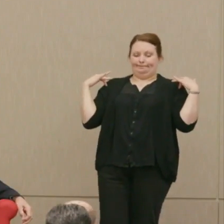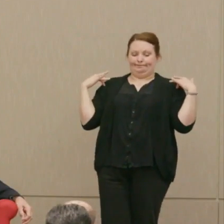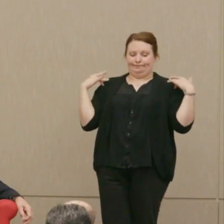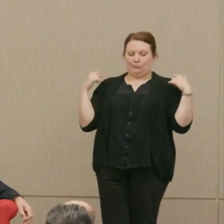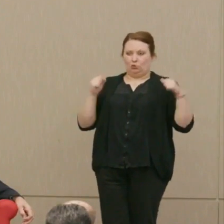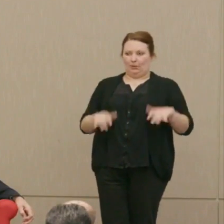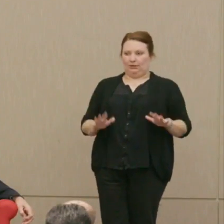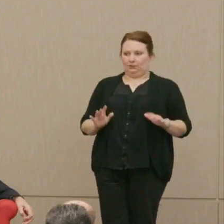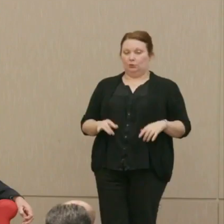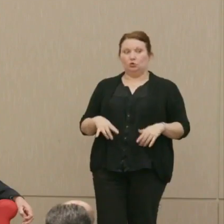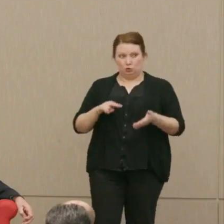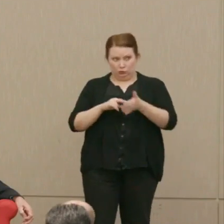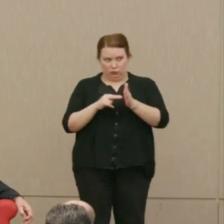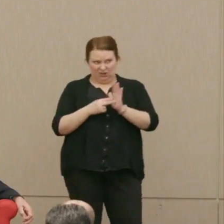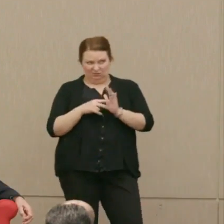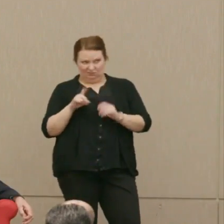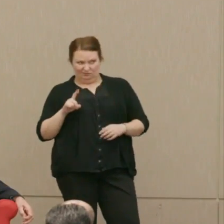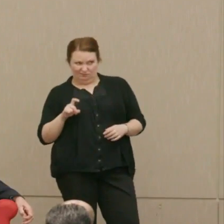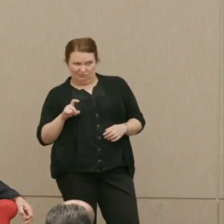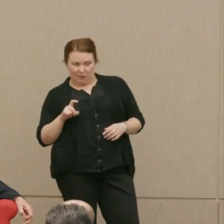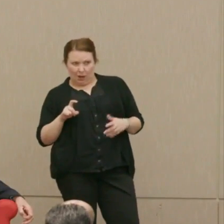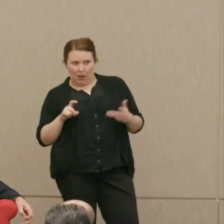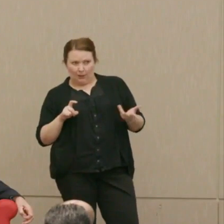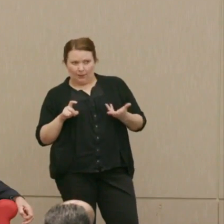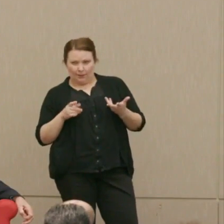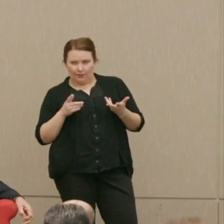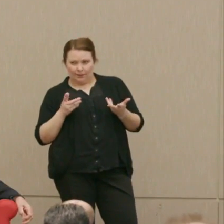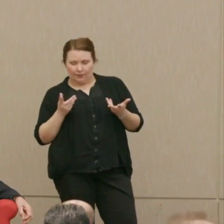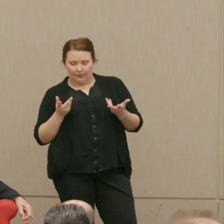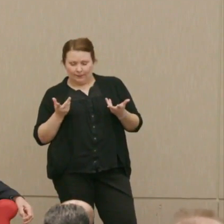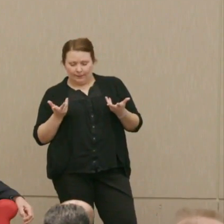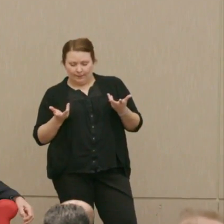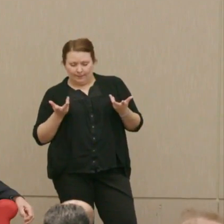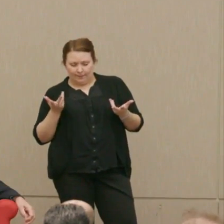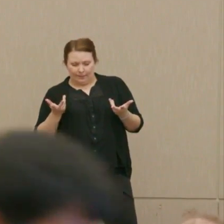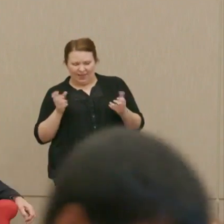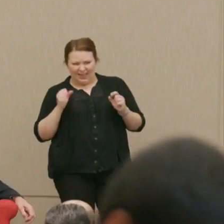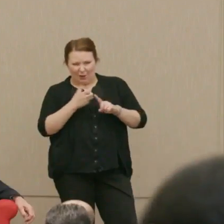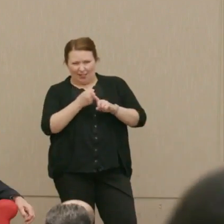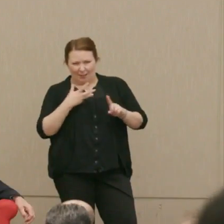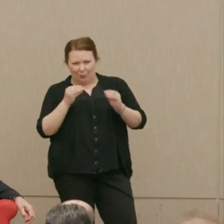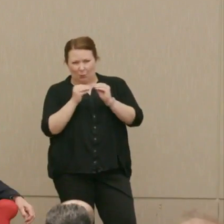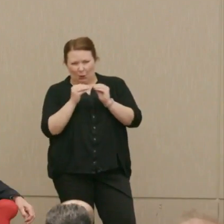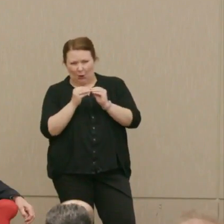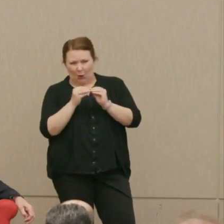Dr. Alexander: Are you saying is that ... Could you elaborate further on what prospects you